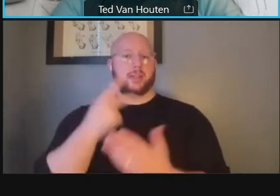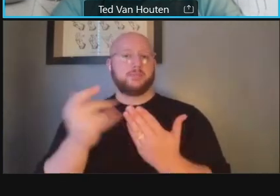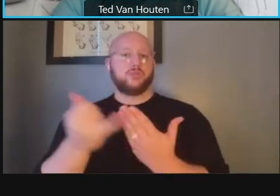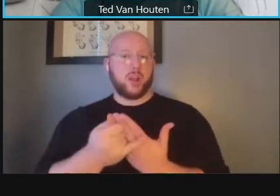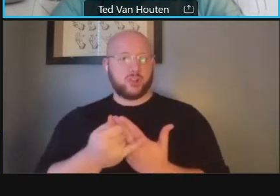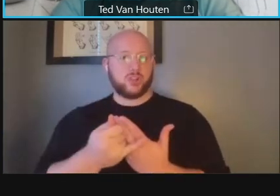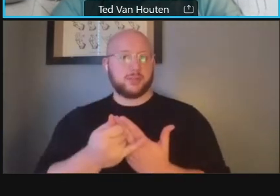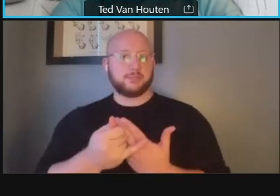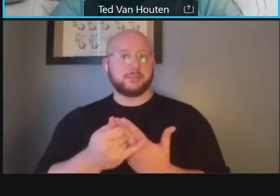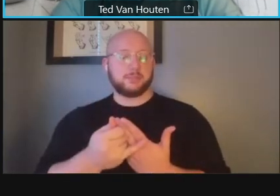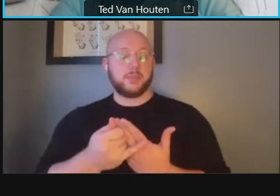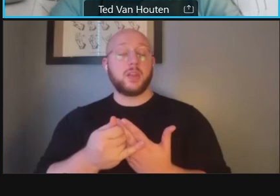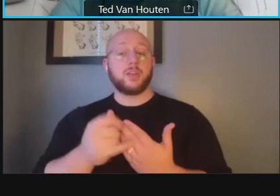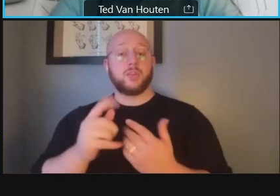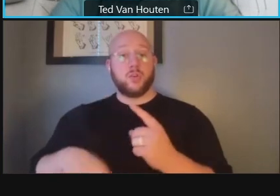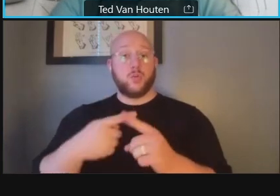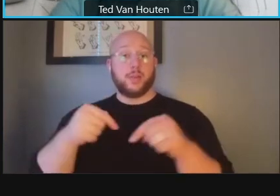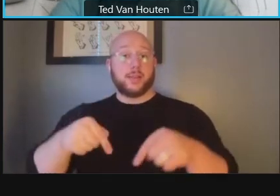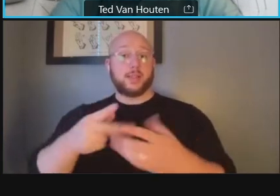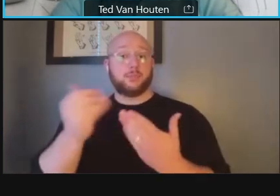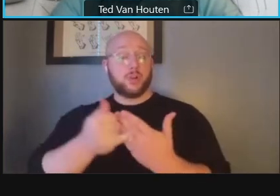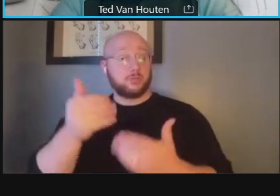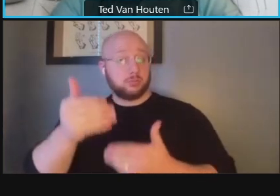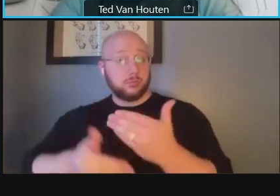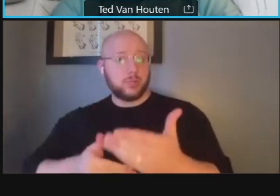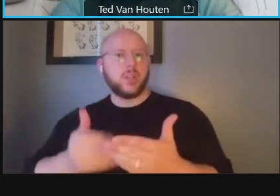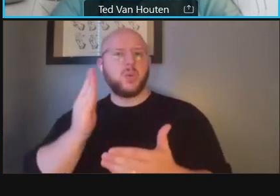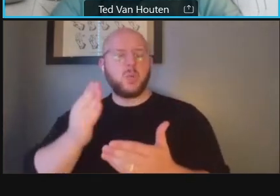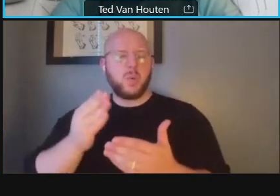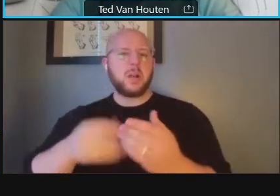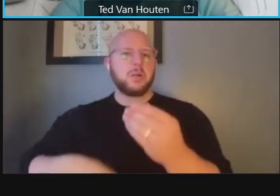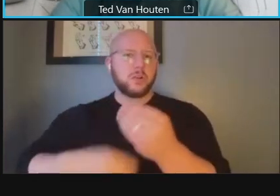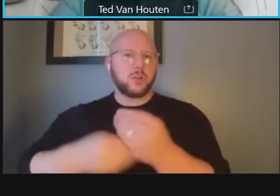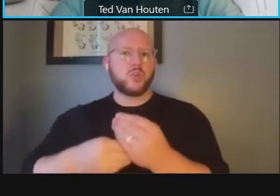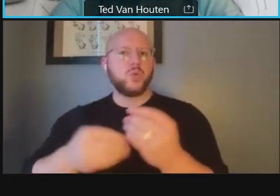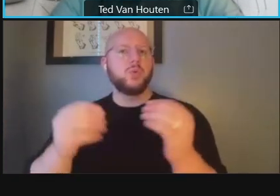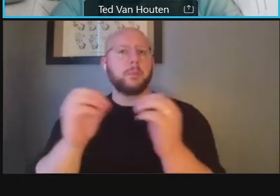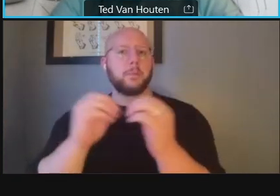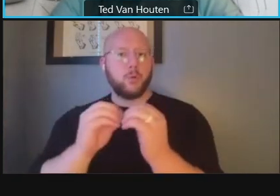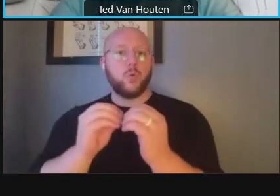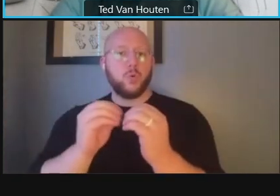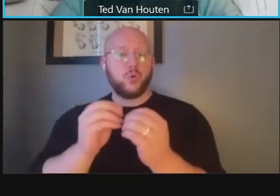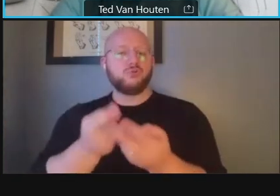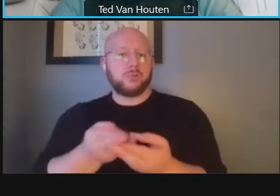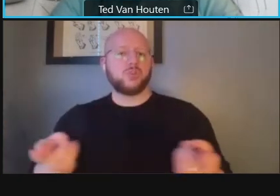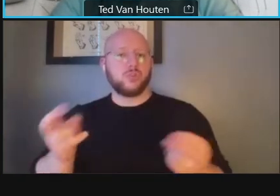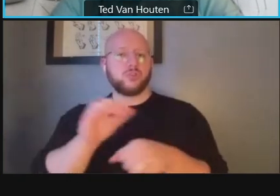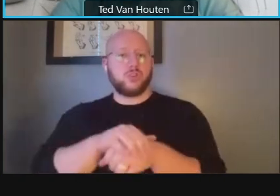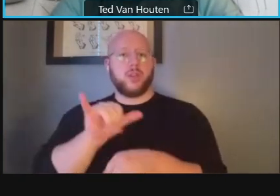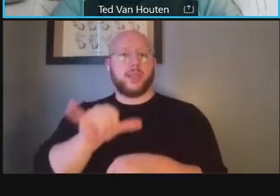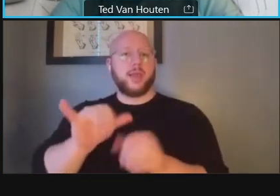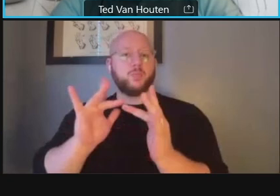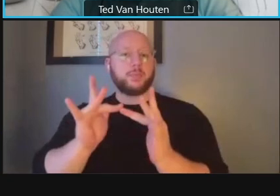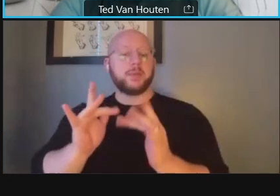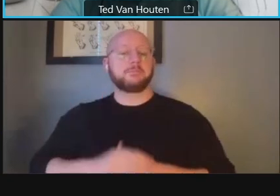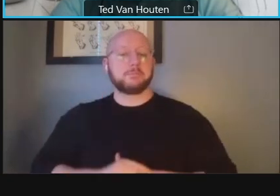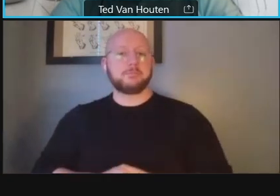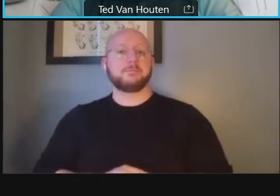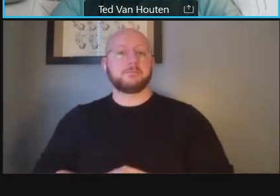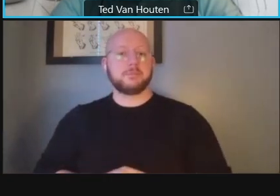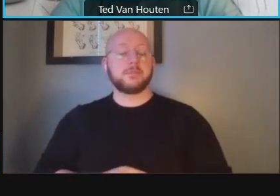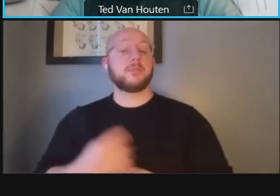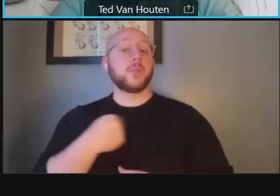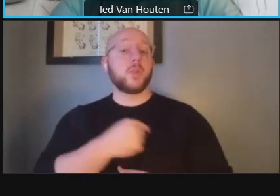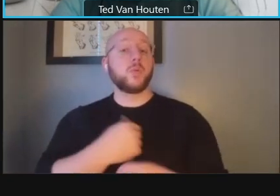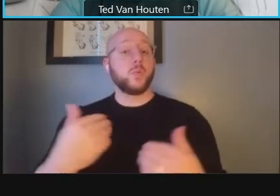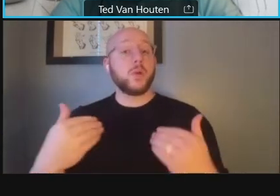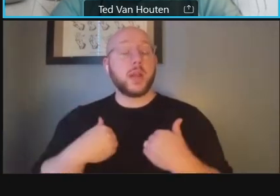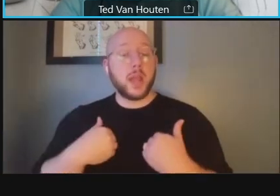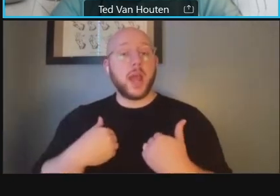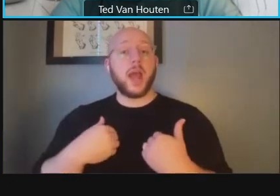project goes on we're putting more resources on that webpage we have an advisory committee that